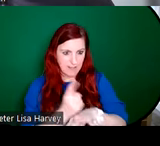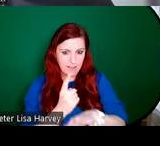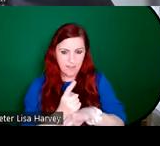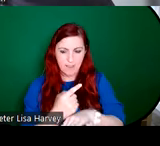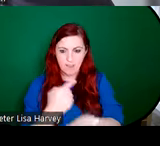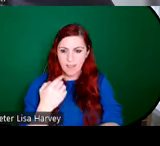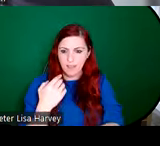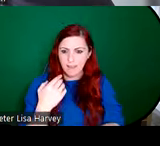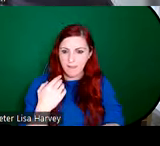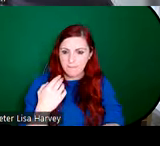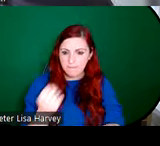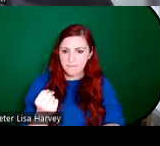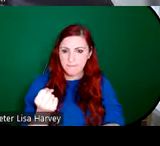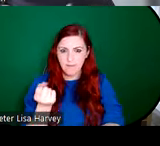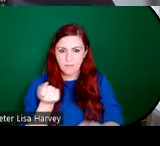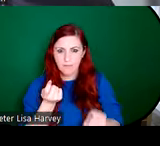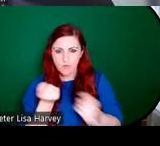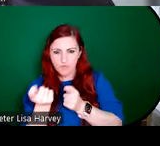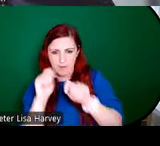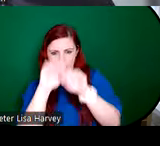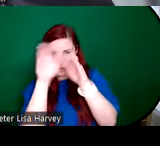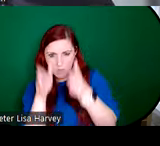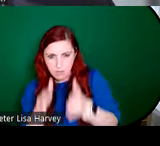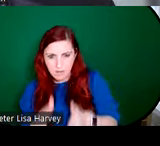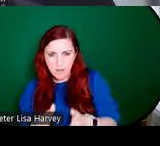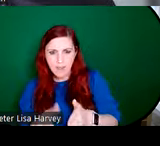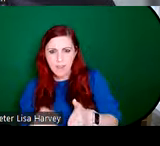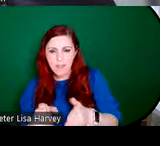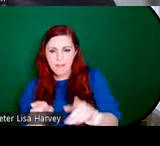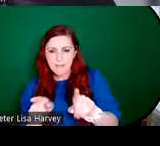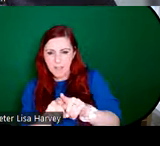of the figure you can see there's a lot there's this abundance of, kind of